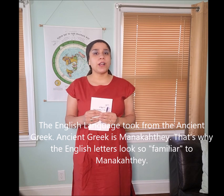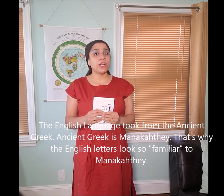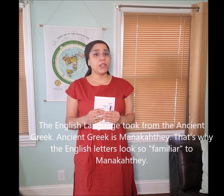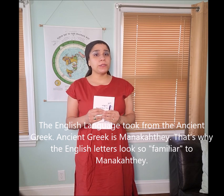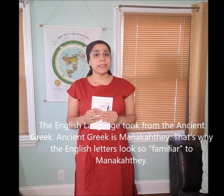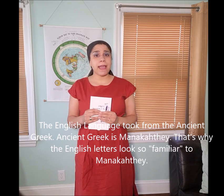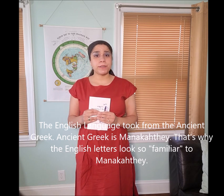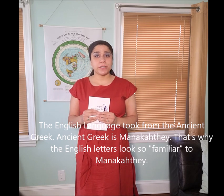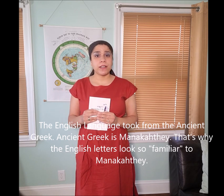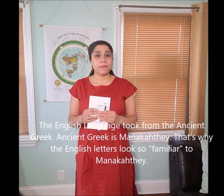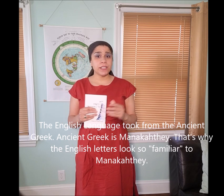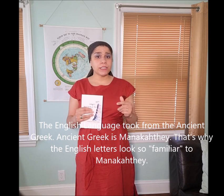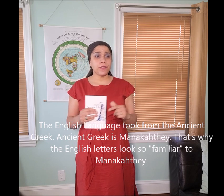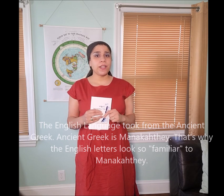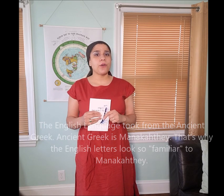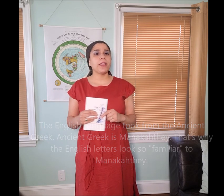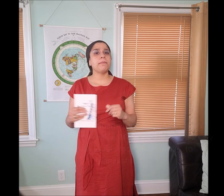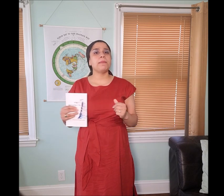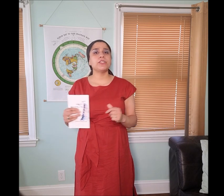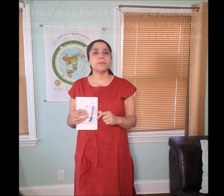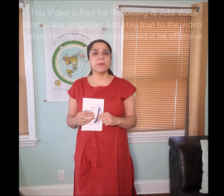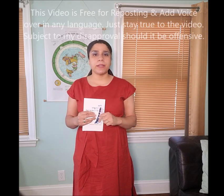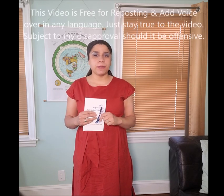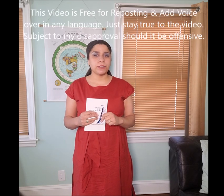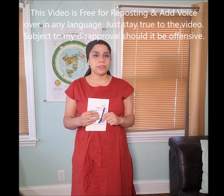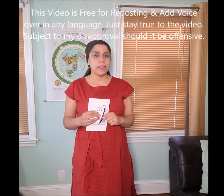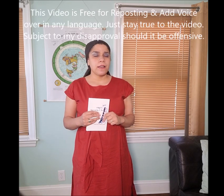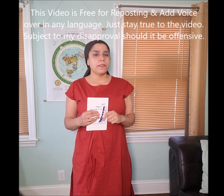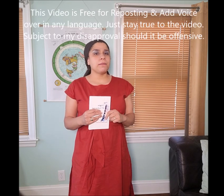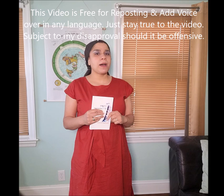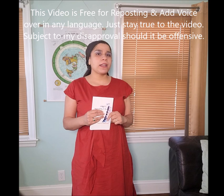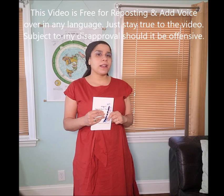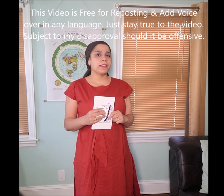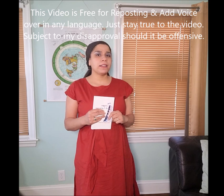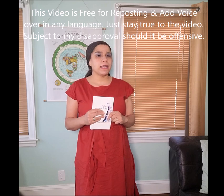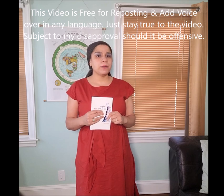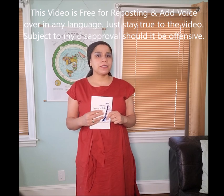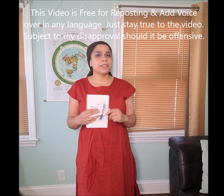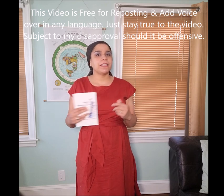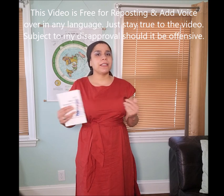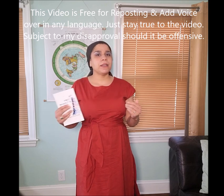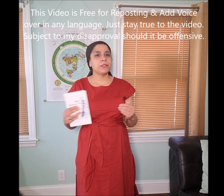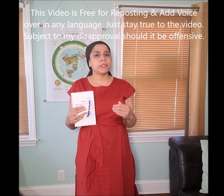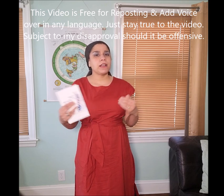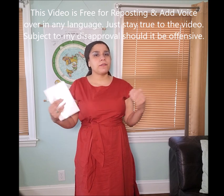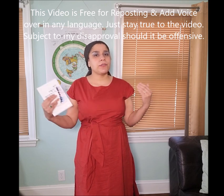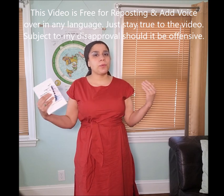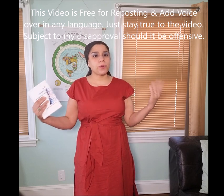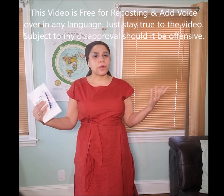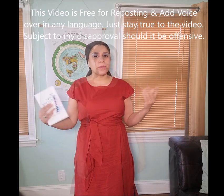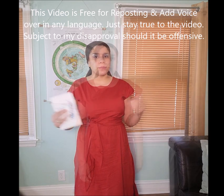a closed caption of this video in multiple languages, the Manakahthey 𐤌𐤍𐤇𐤕𐤉 language is the language of the world.